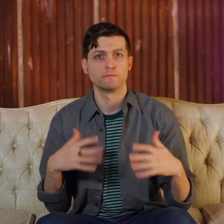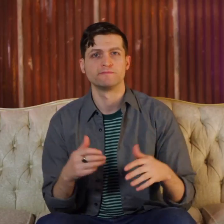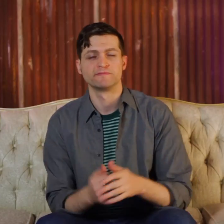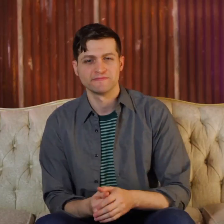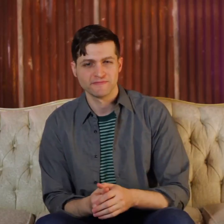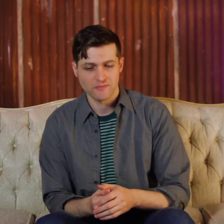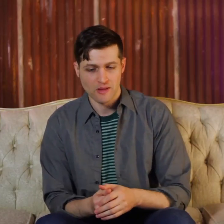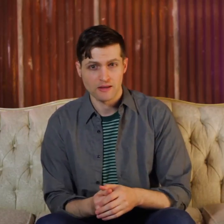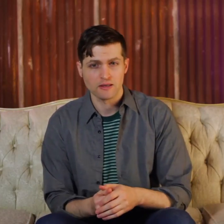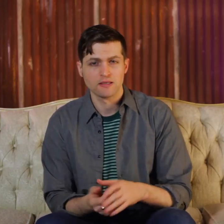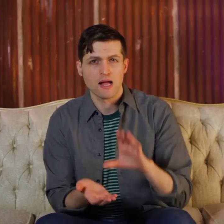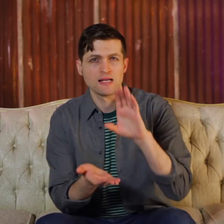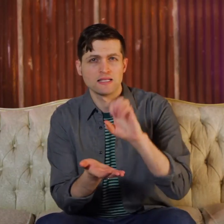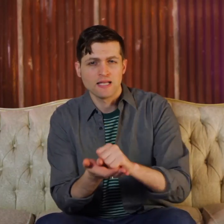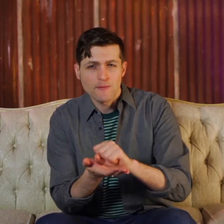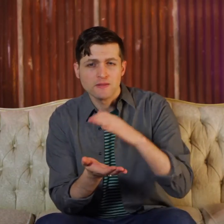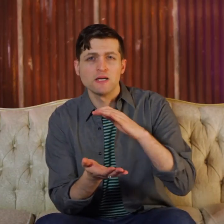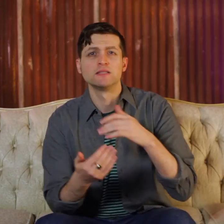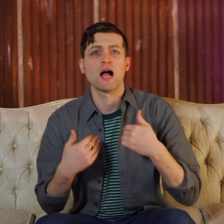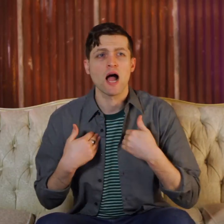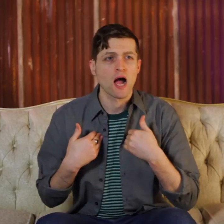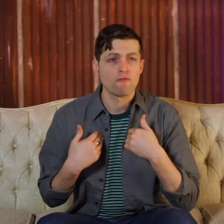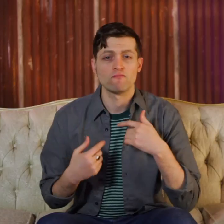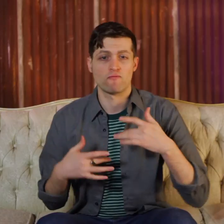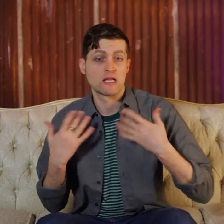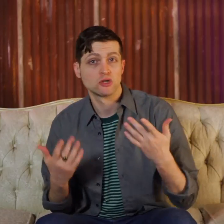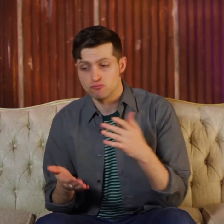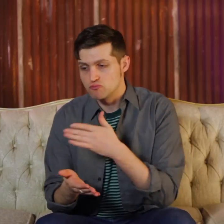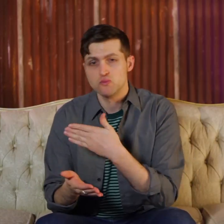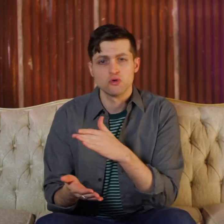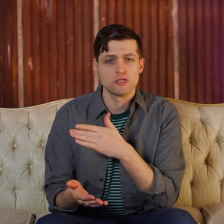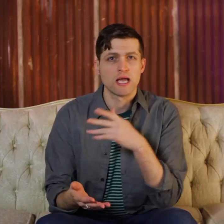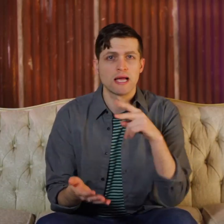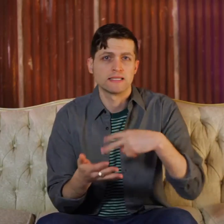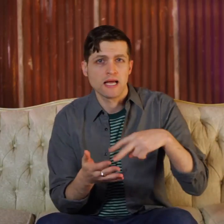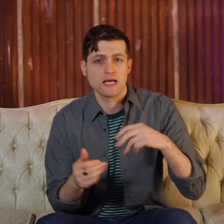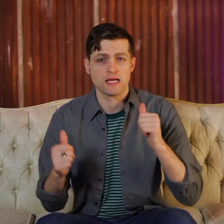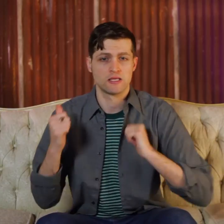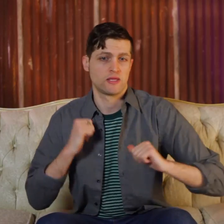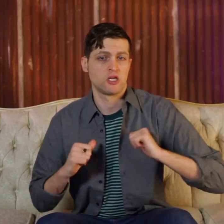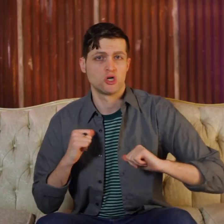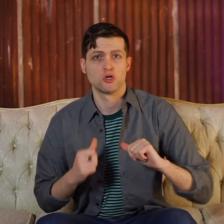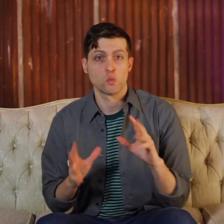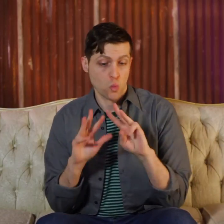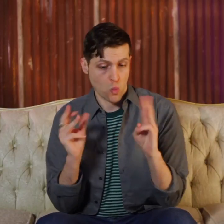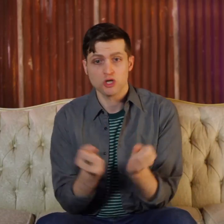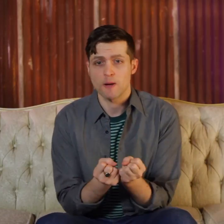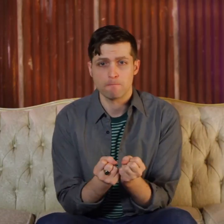CymaSpace has different kinds of events such as music, dance, theatre and workshops.